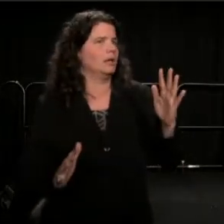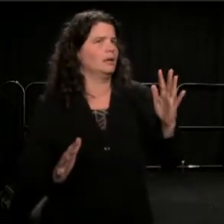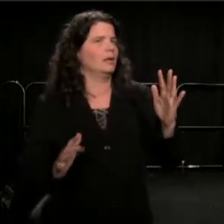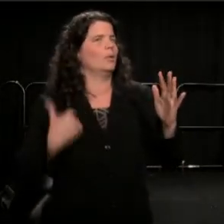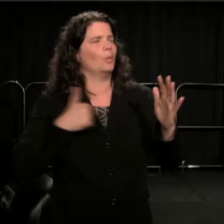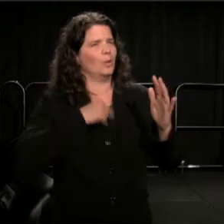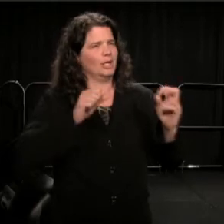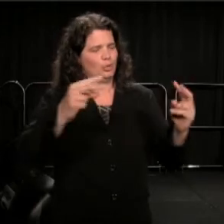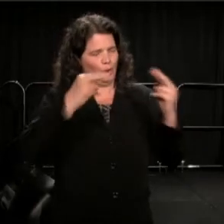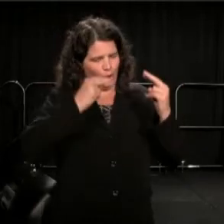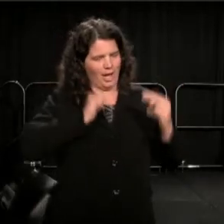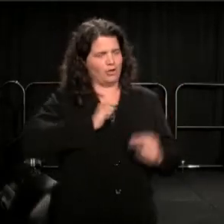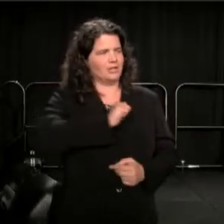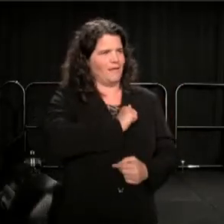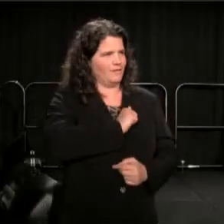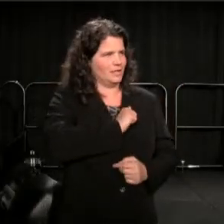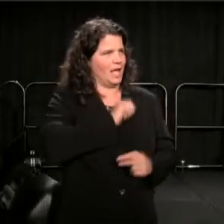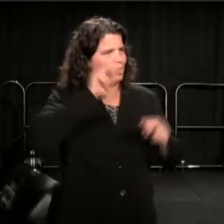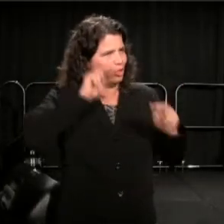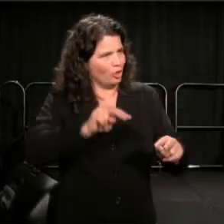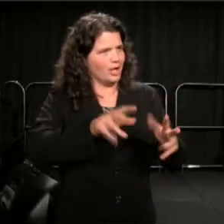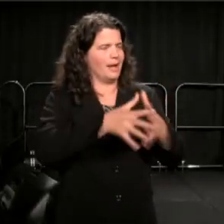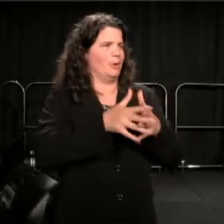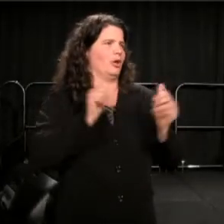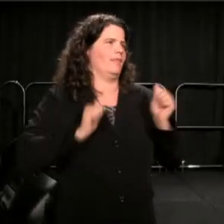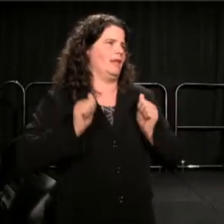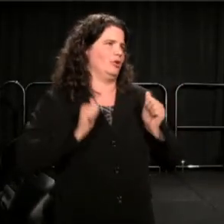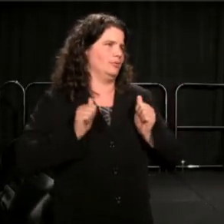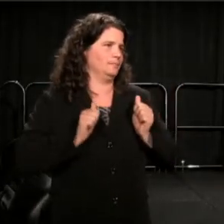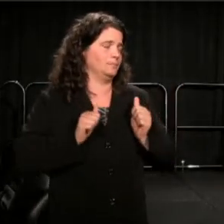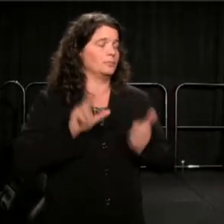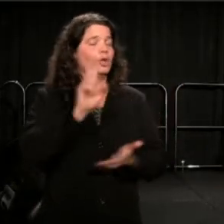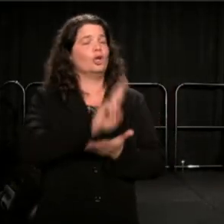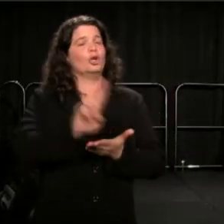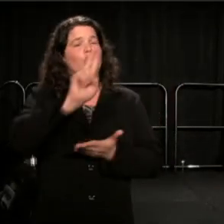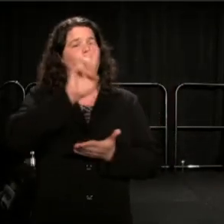The DeVos Institute of Arts Management at the University of Maryland, released a report. Many of you know it.